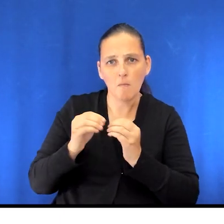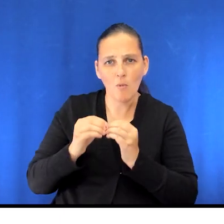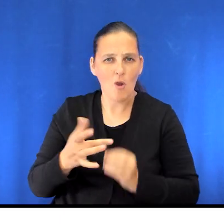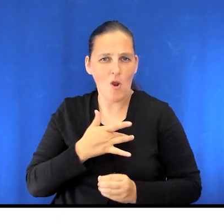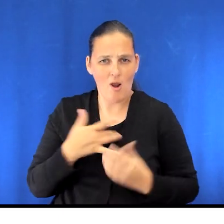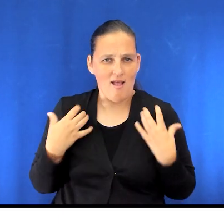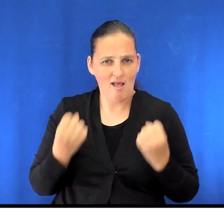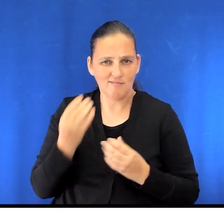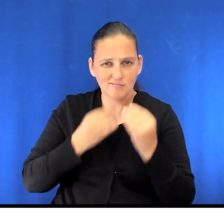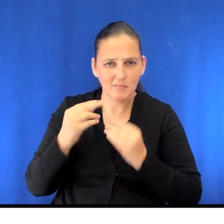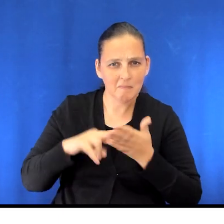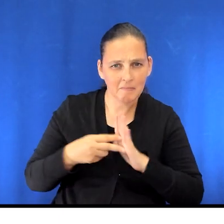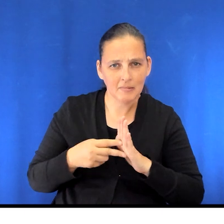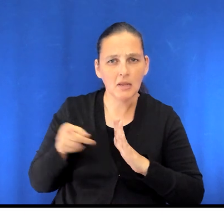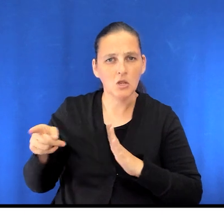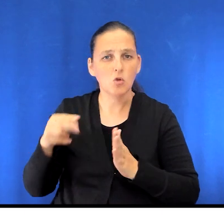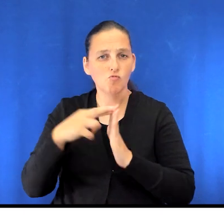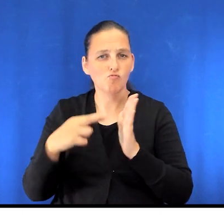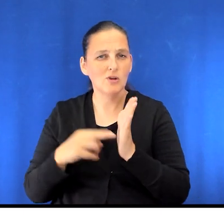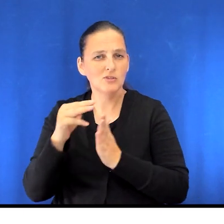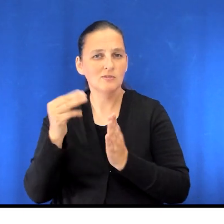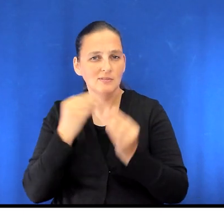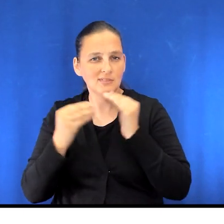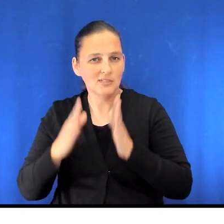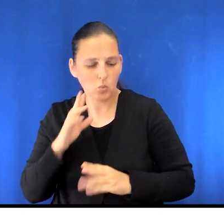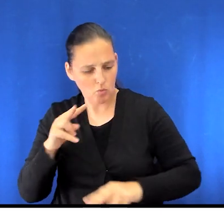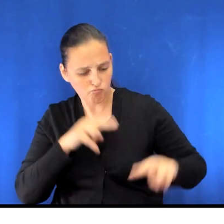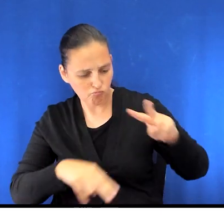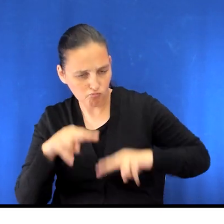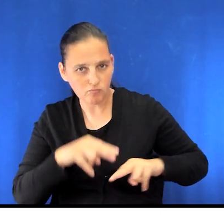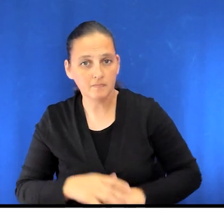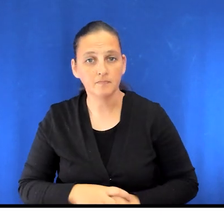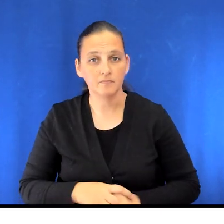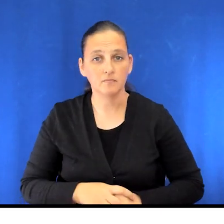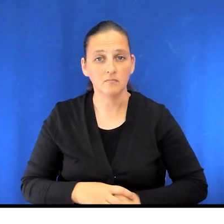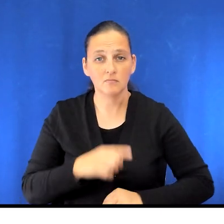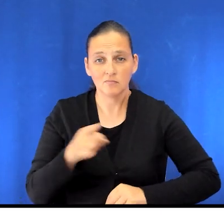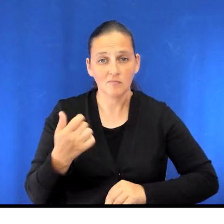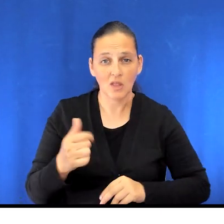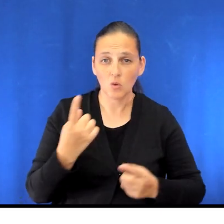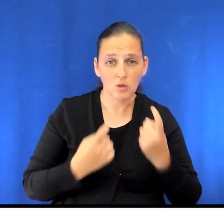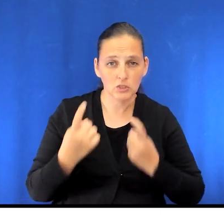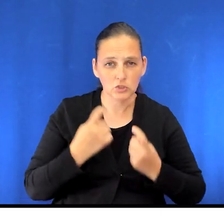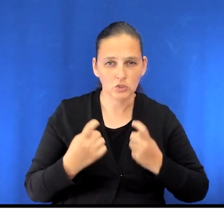and to have your diet reviewed by a registered dietitian. If you have questions about your nutrition, you can request